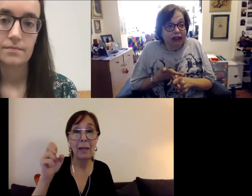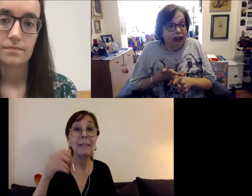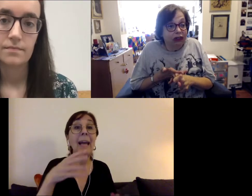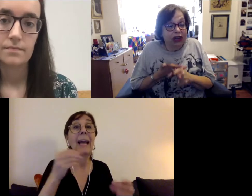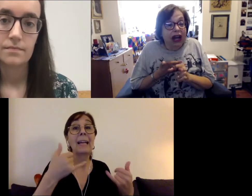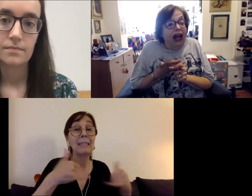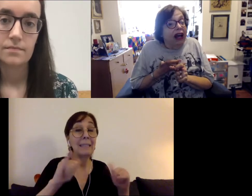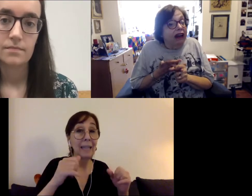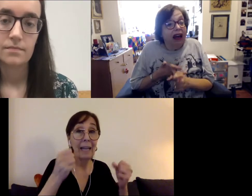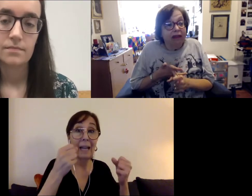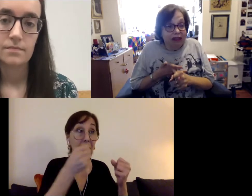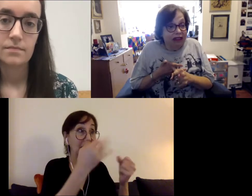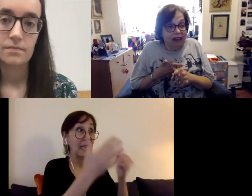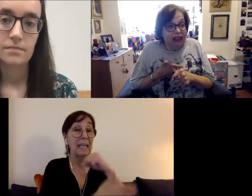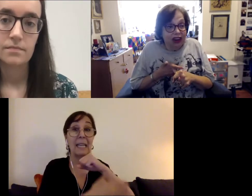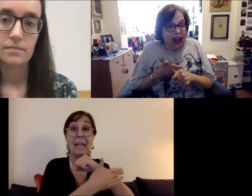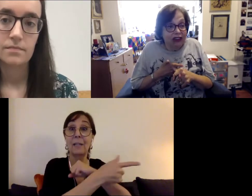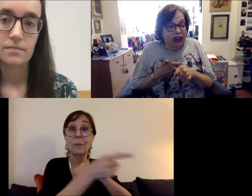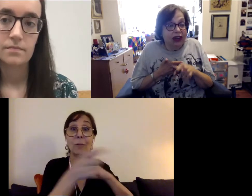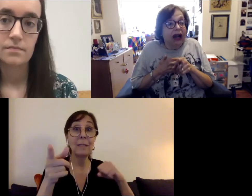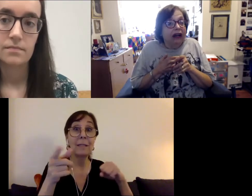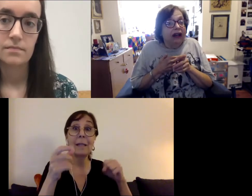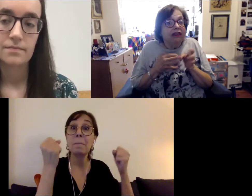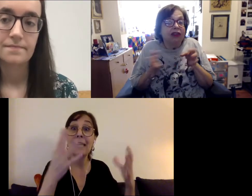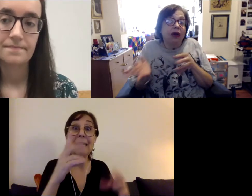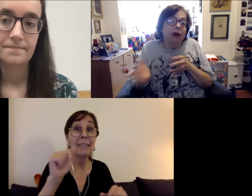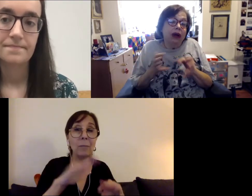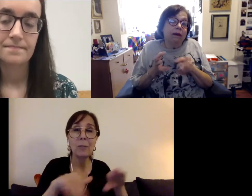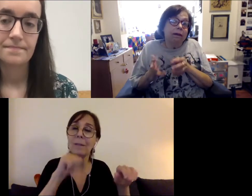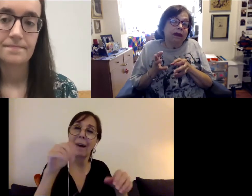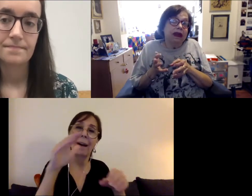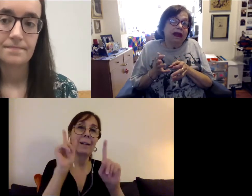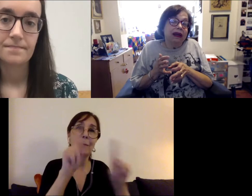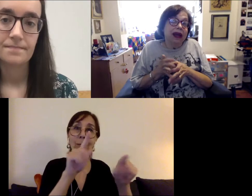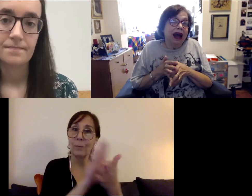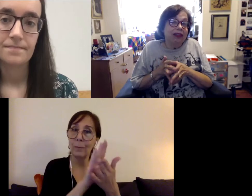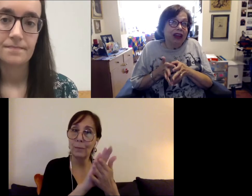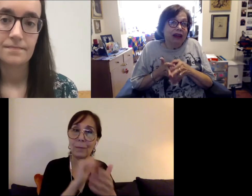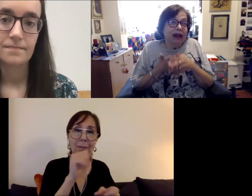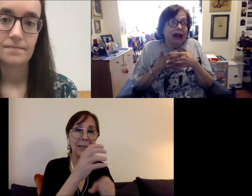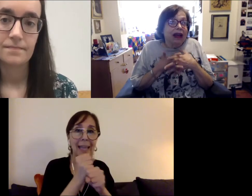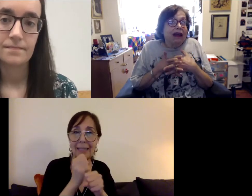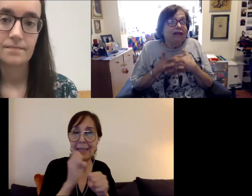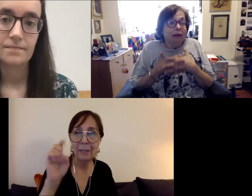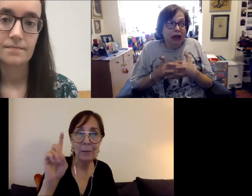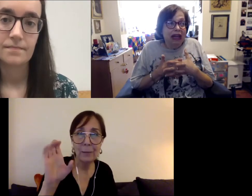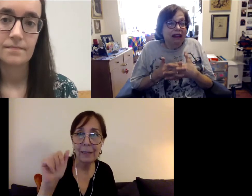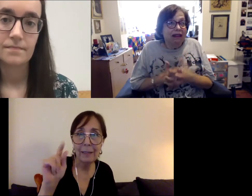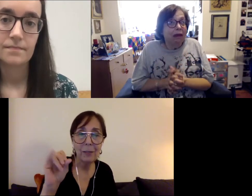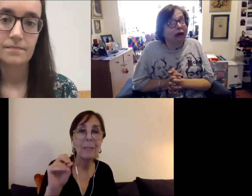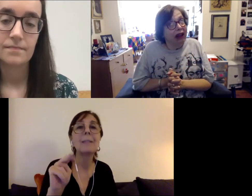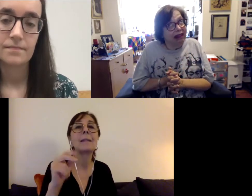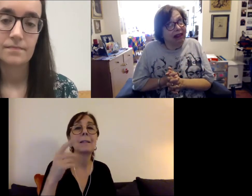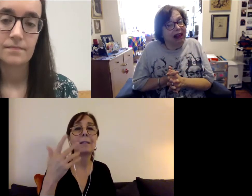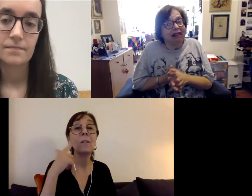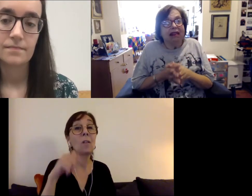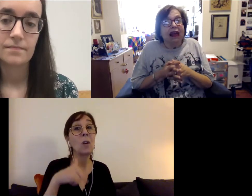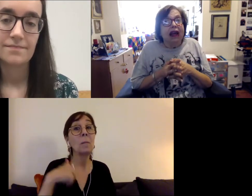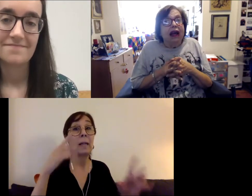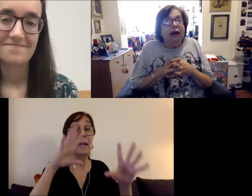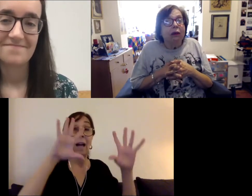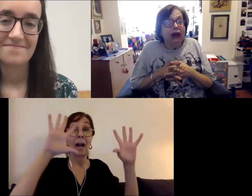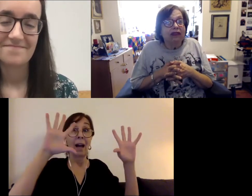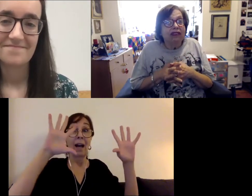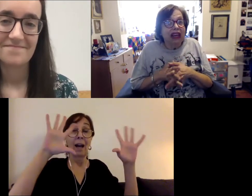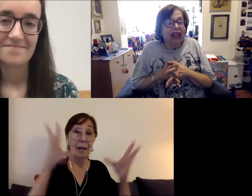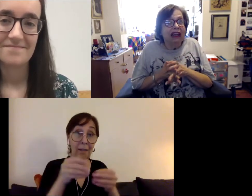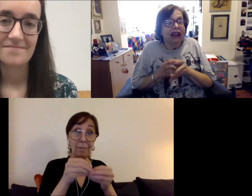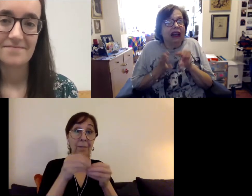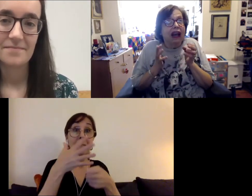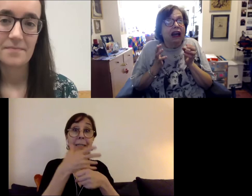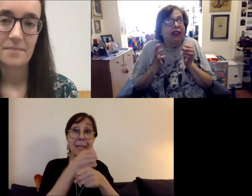not receiving education. So I think for me, summarizing this we've seen the